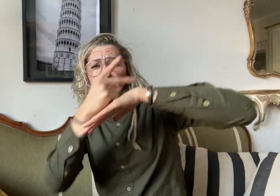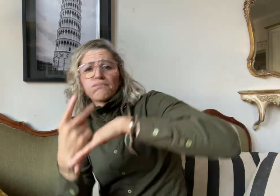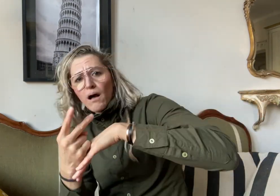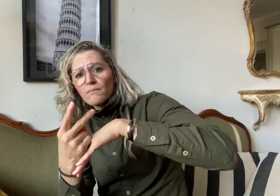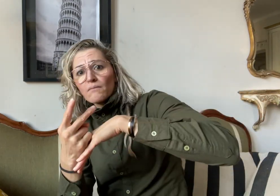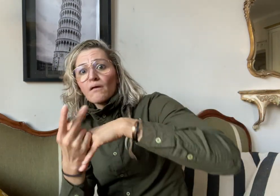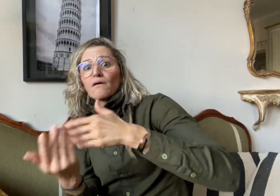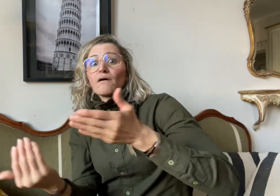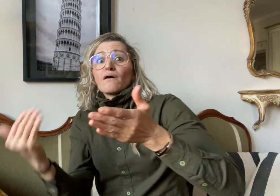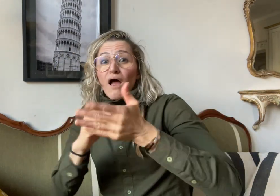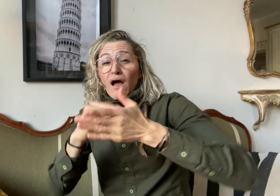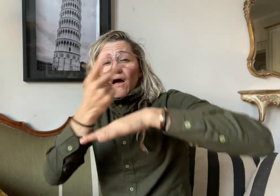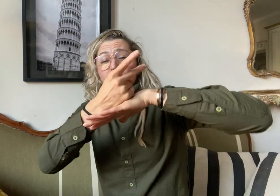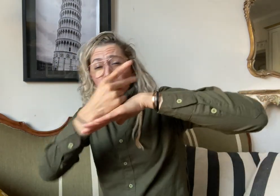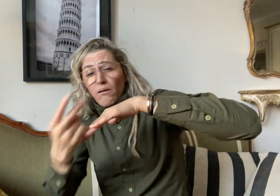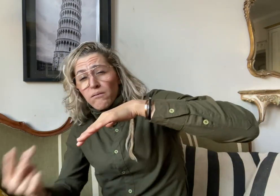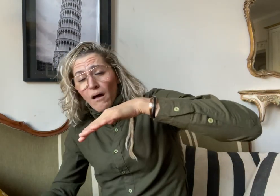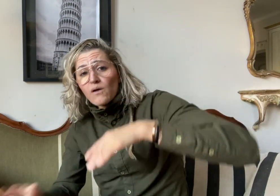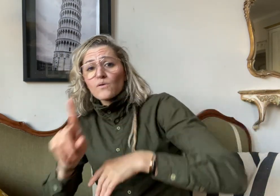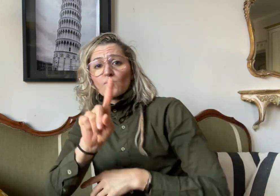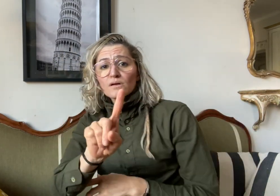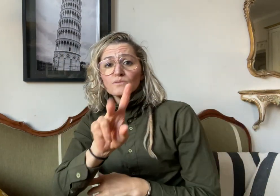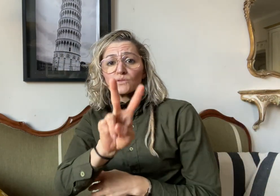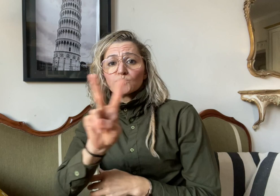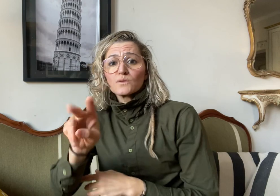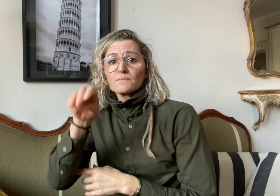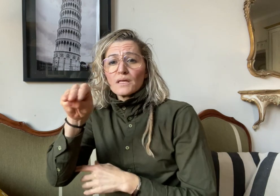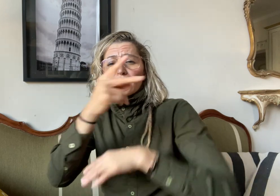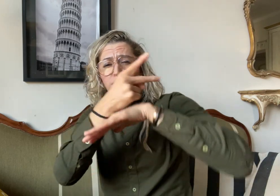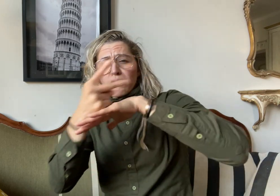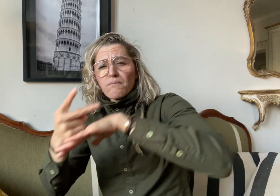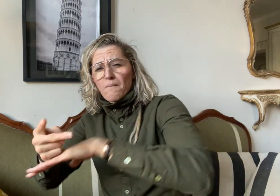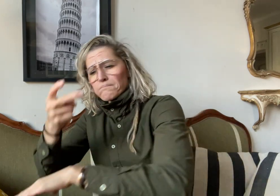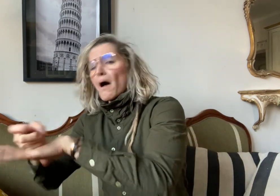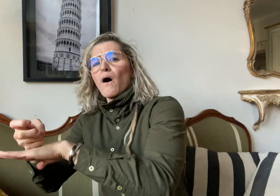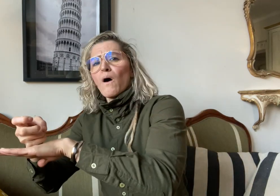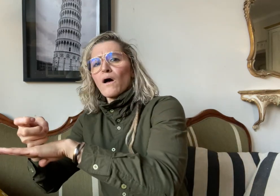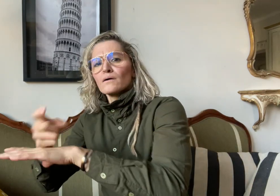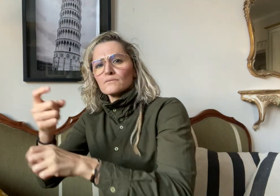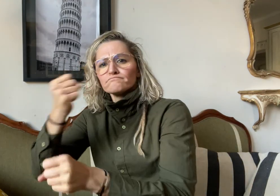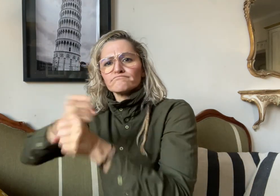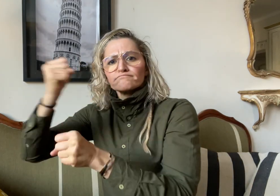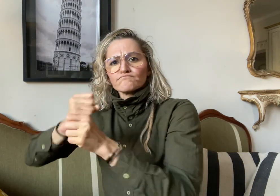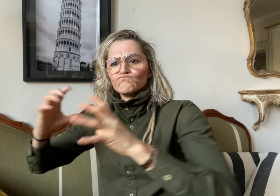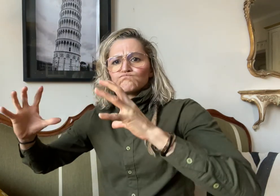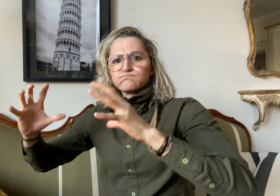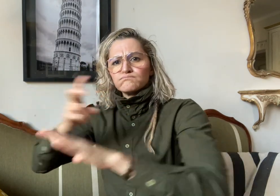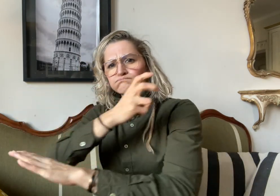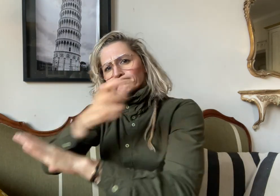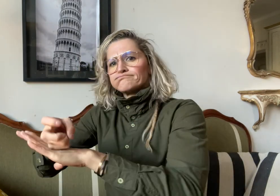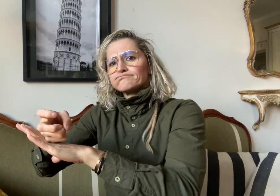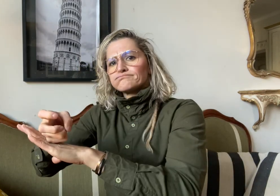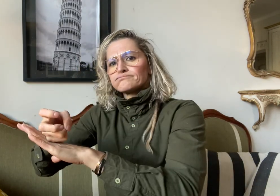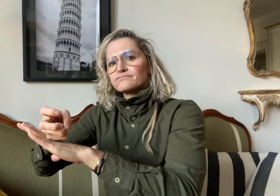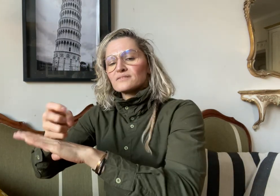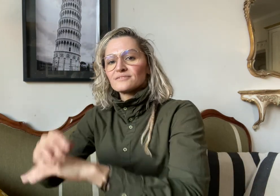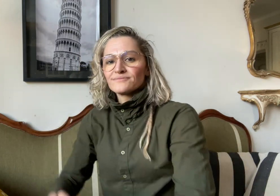hitting a large boulder on the way down.